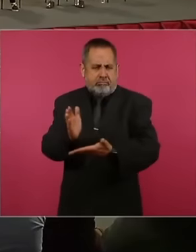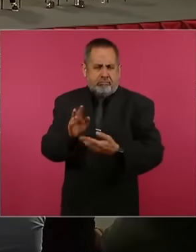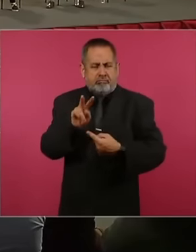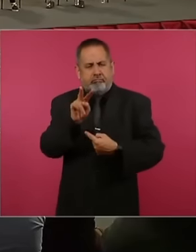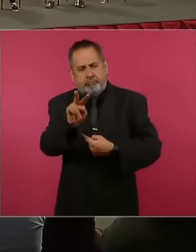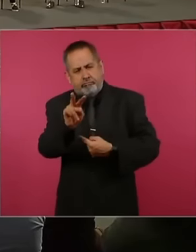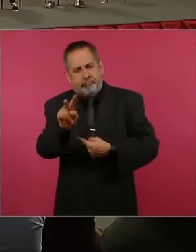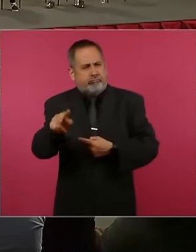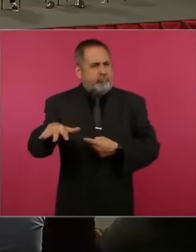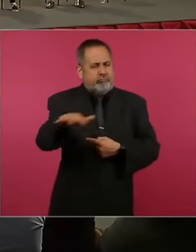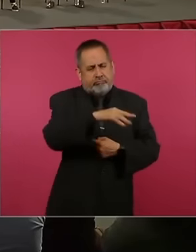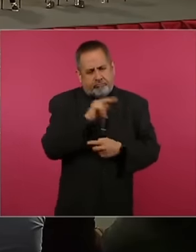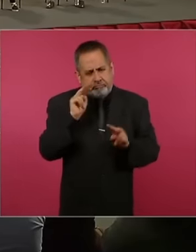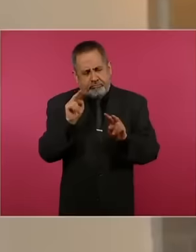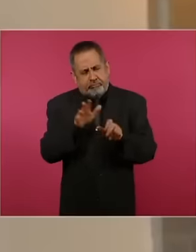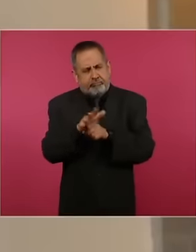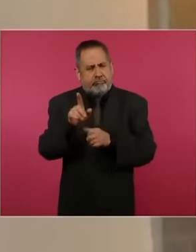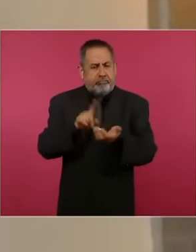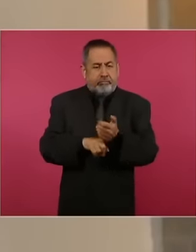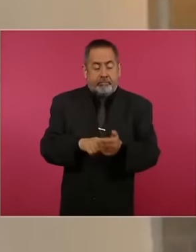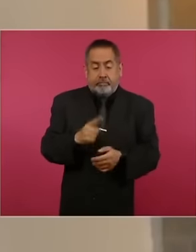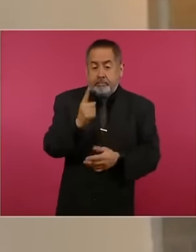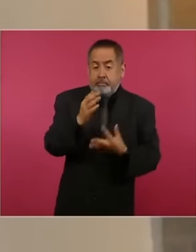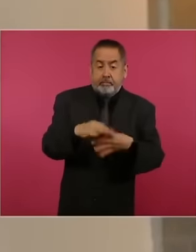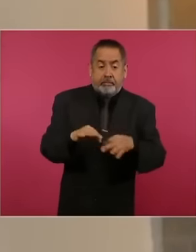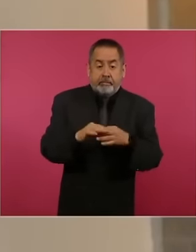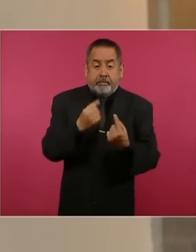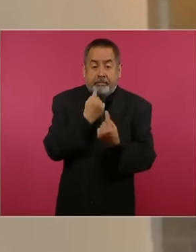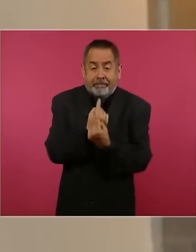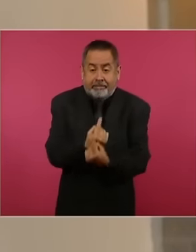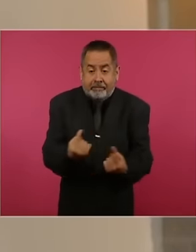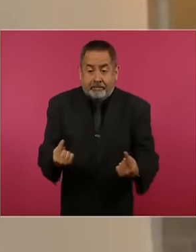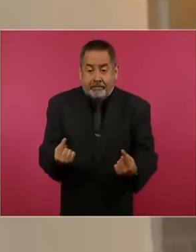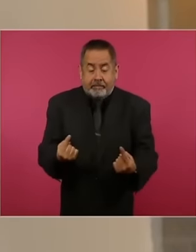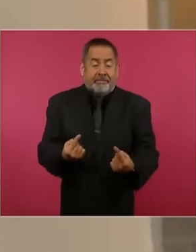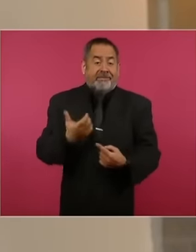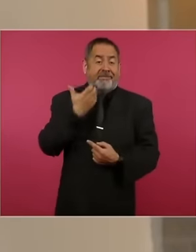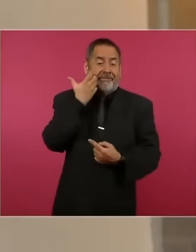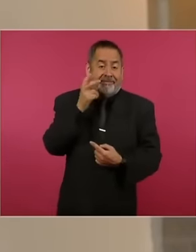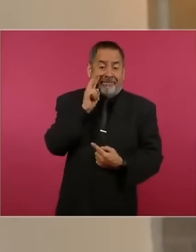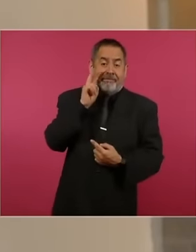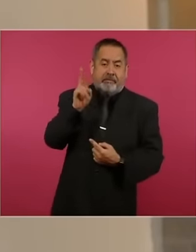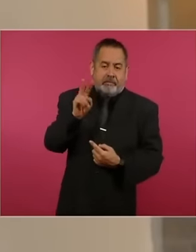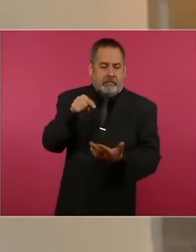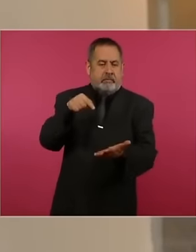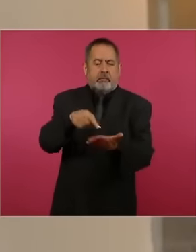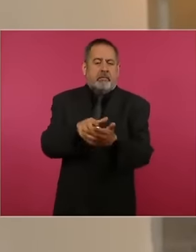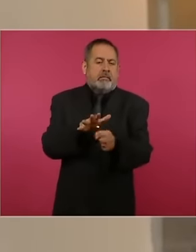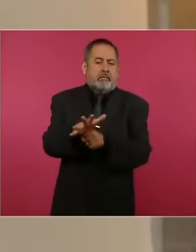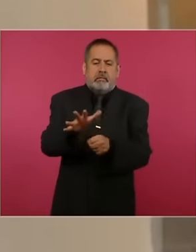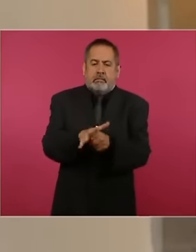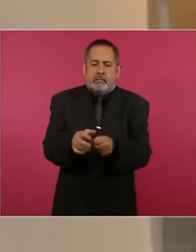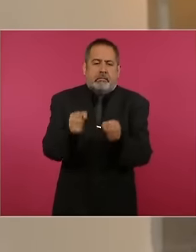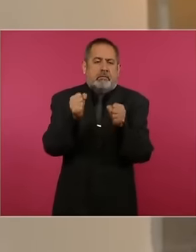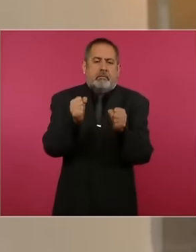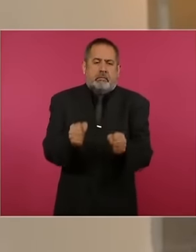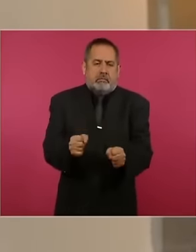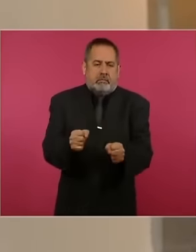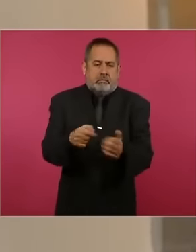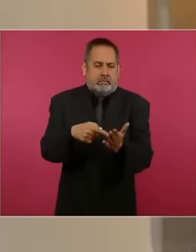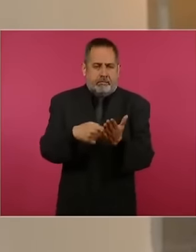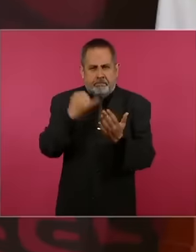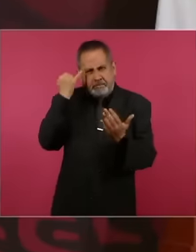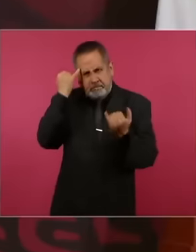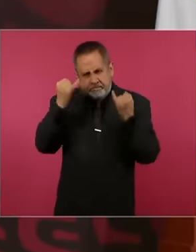public because the children are going to want to see And this is a creative way to get the